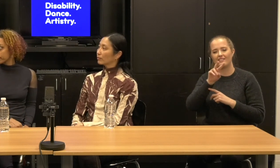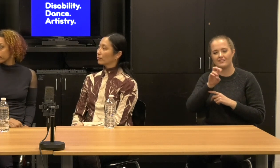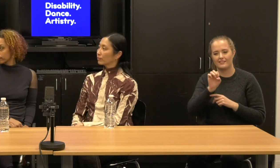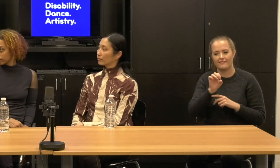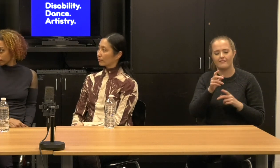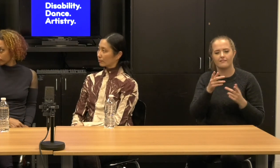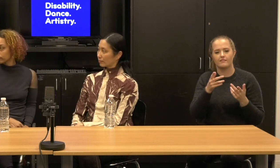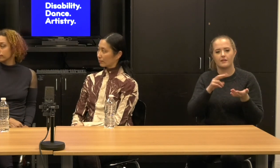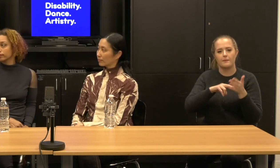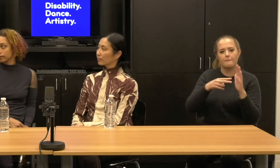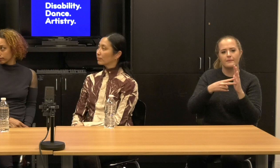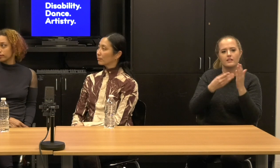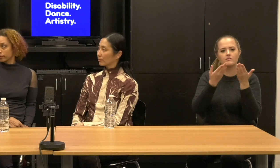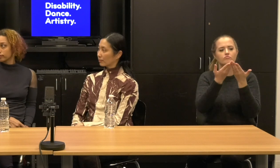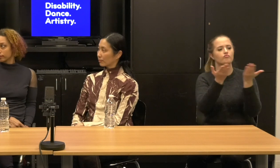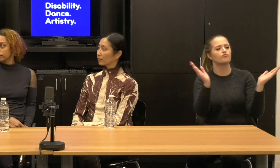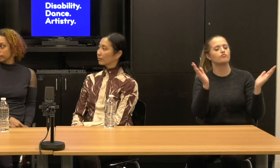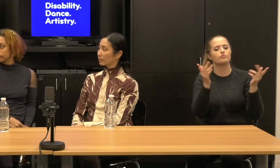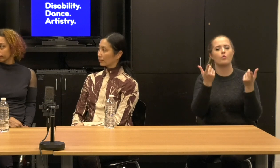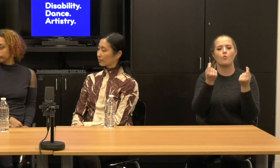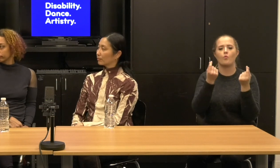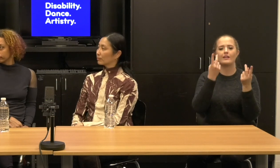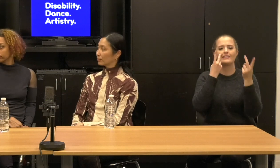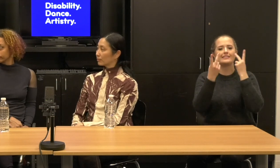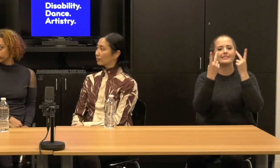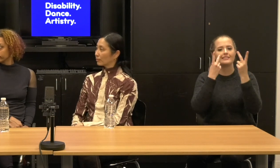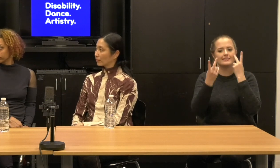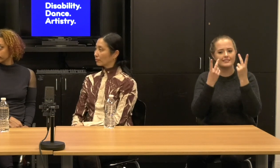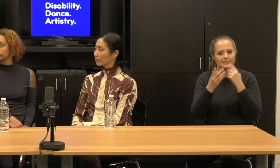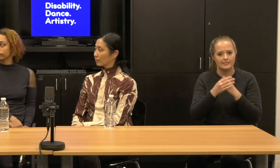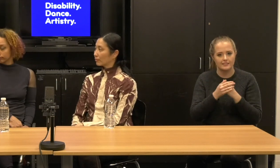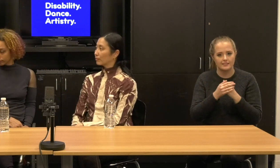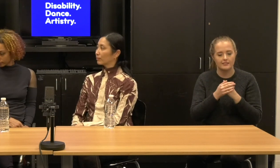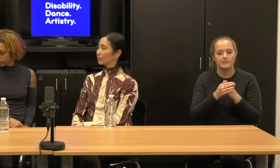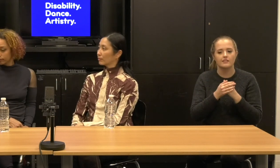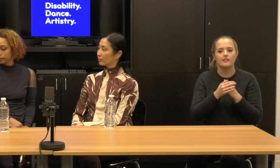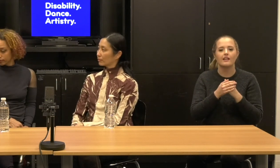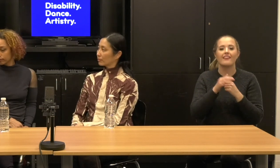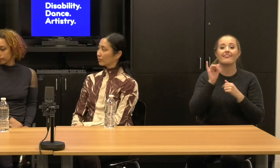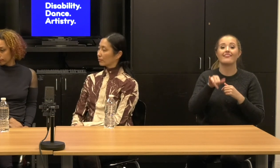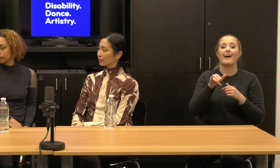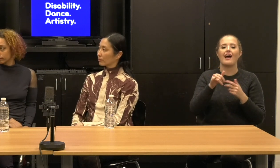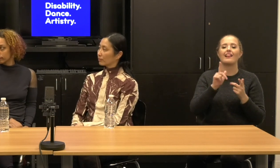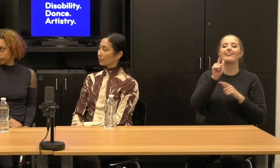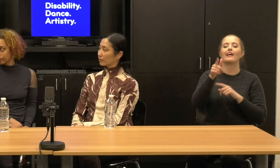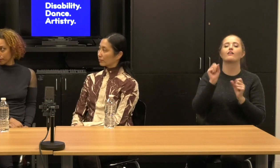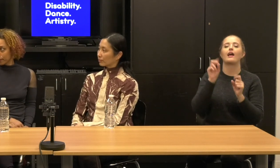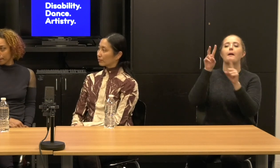Because they can help, you know, get it into more venues, but it also limits what artists